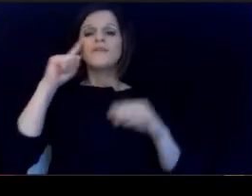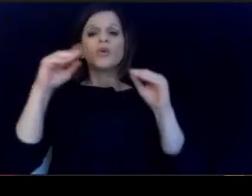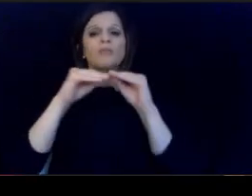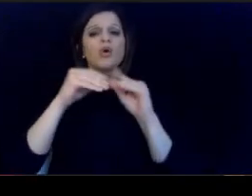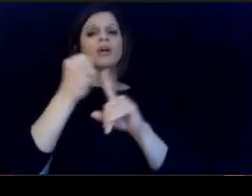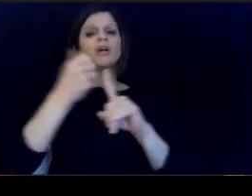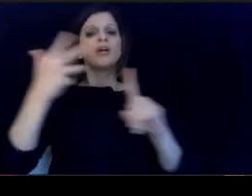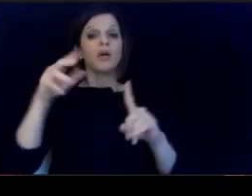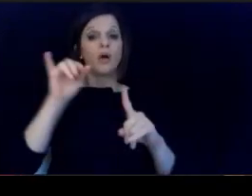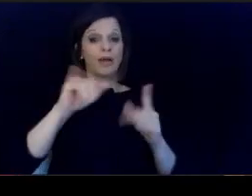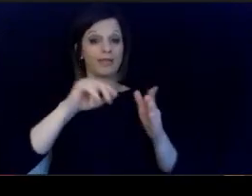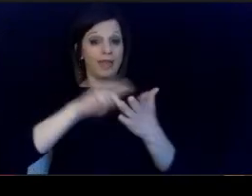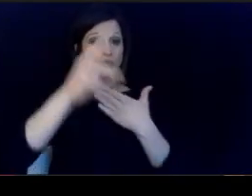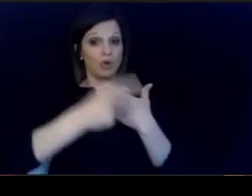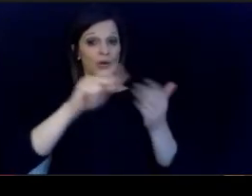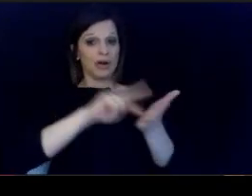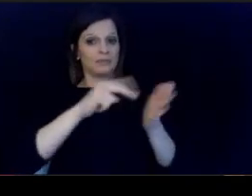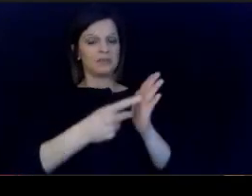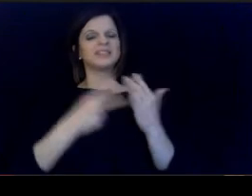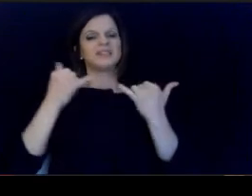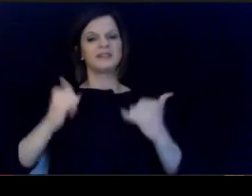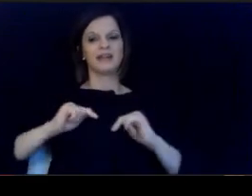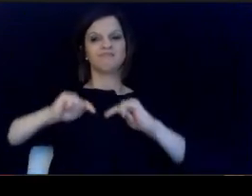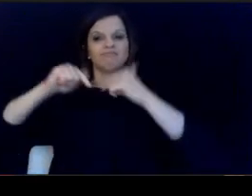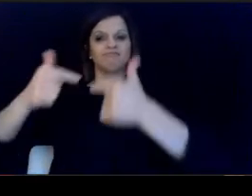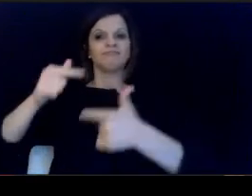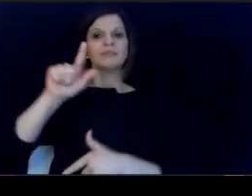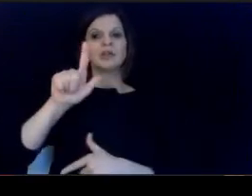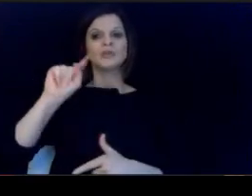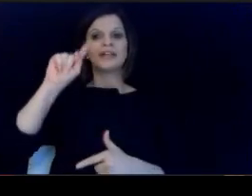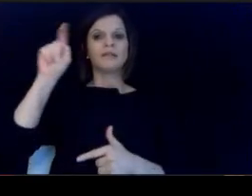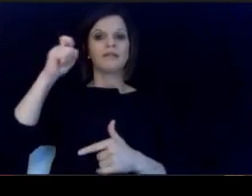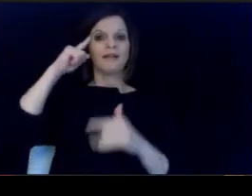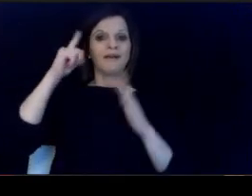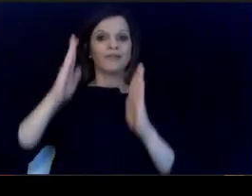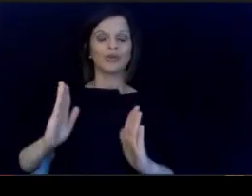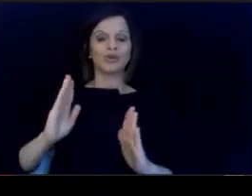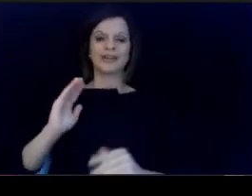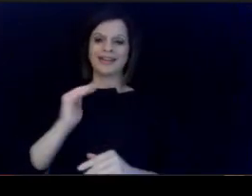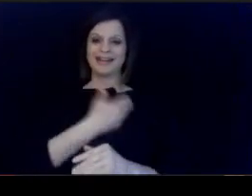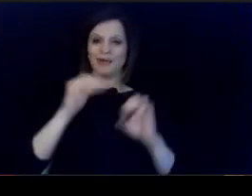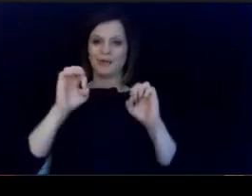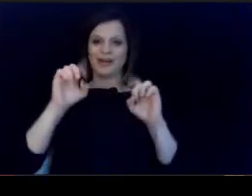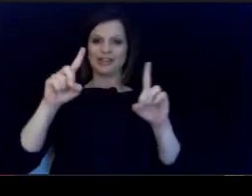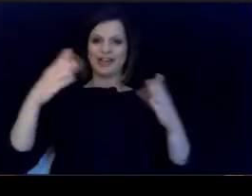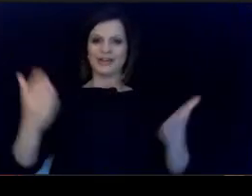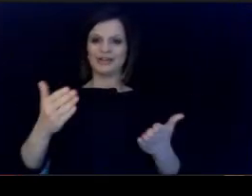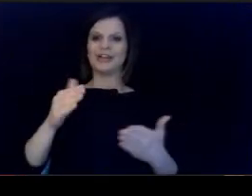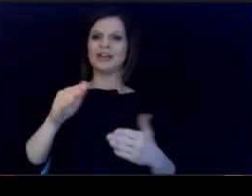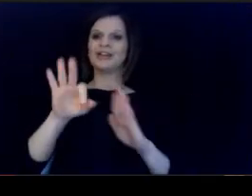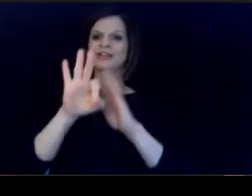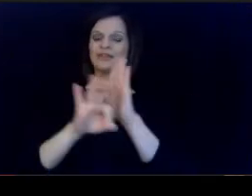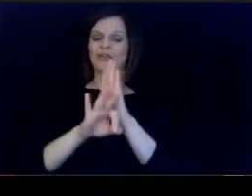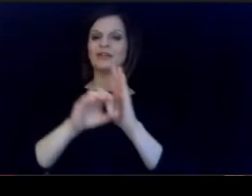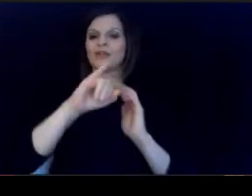more on what this initiative means, I'll turn it over to the Lieutenant. governor an hour educate are here in Frankfort, Jacqueline.